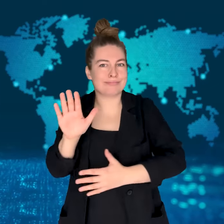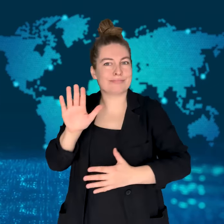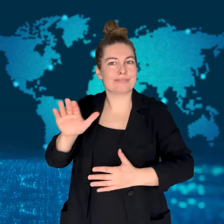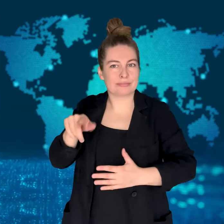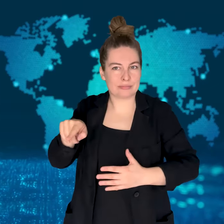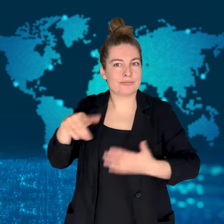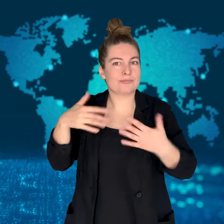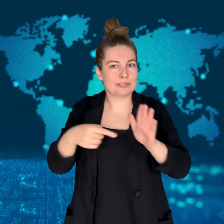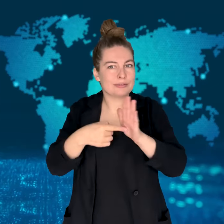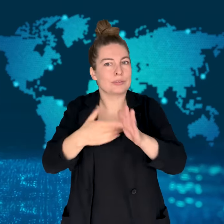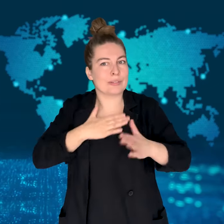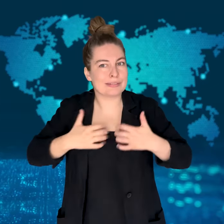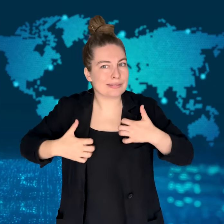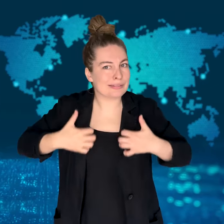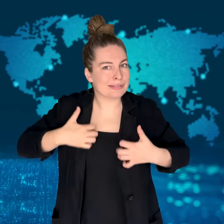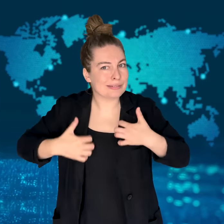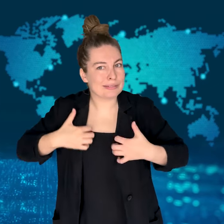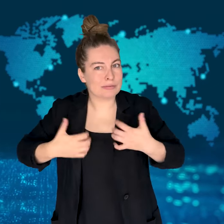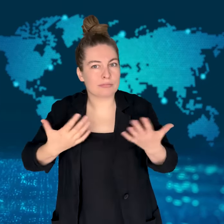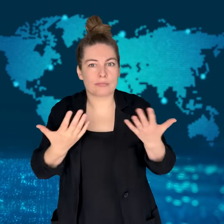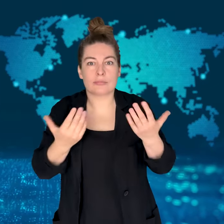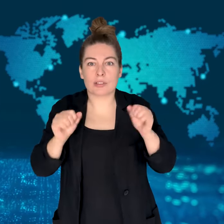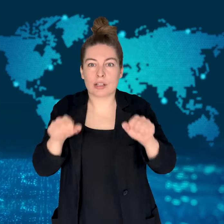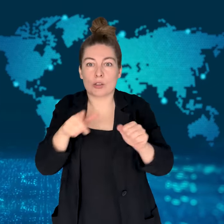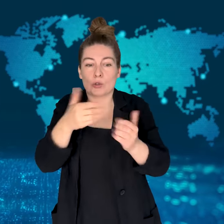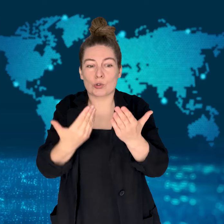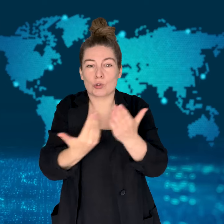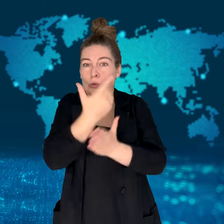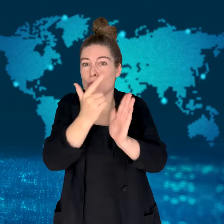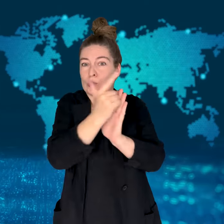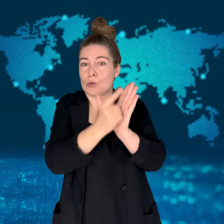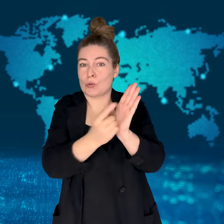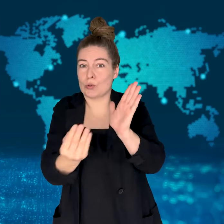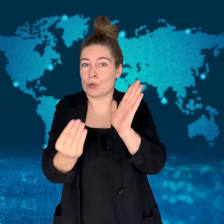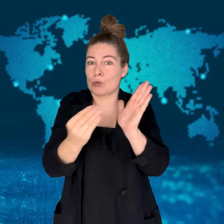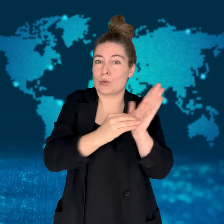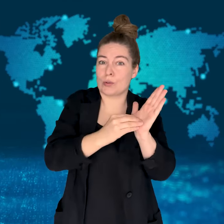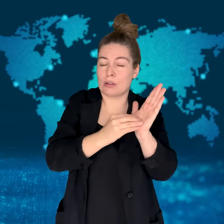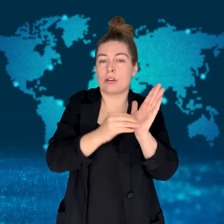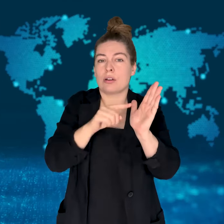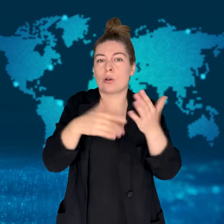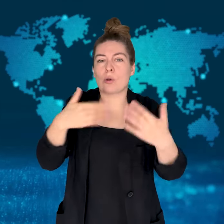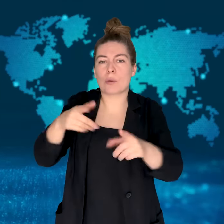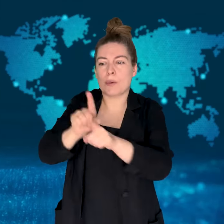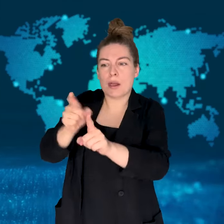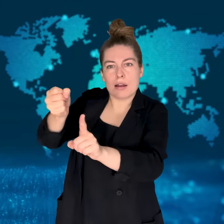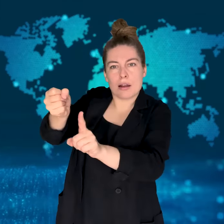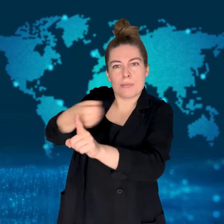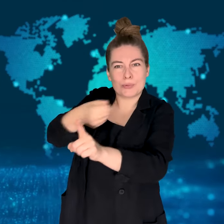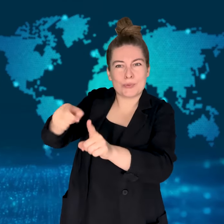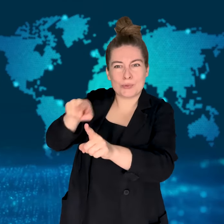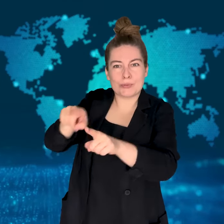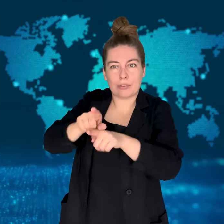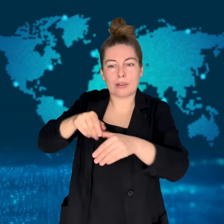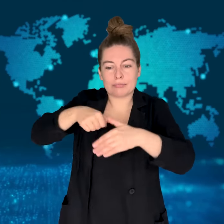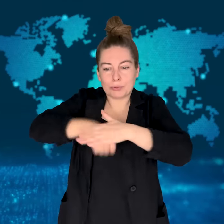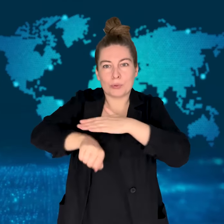explaining that the new laws would ban "torture breeding" that